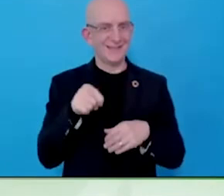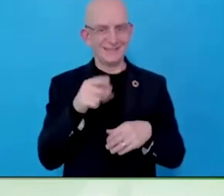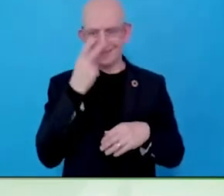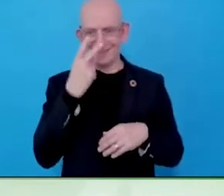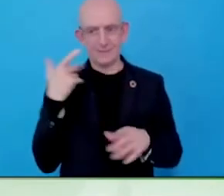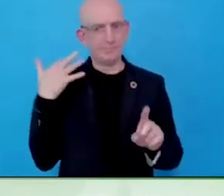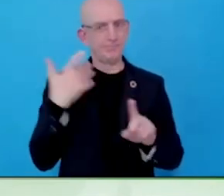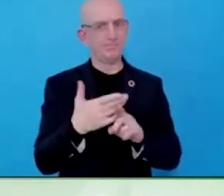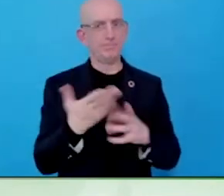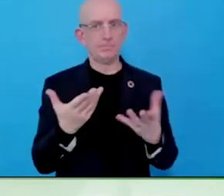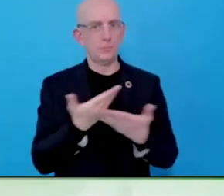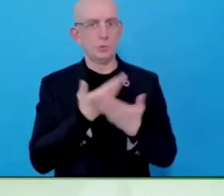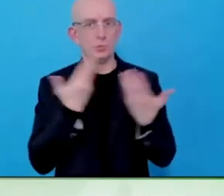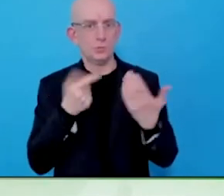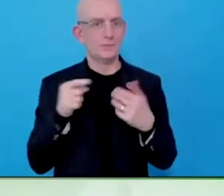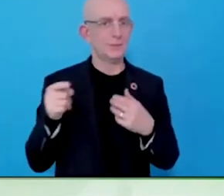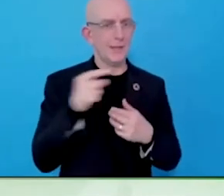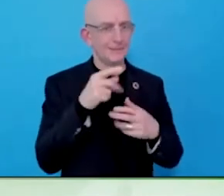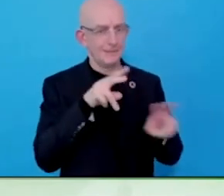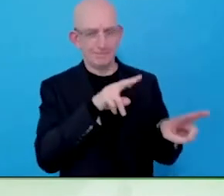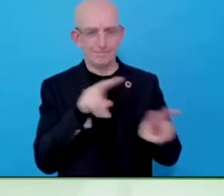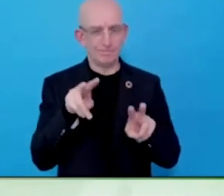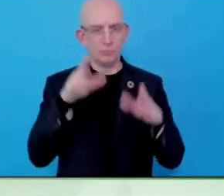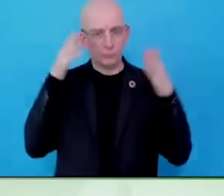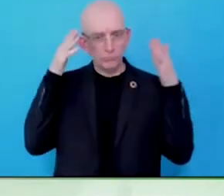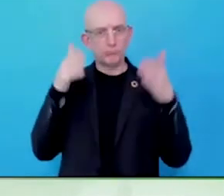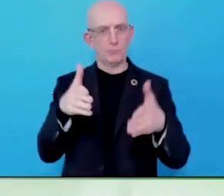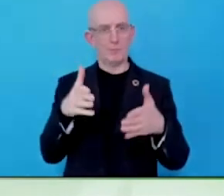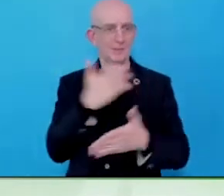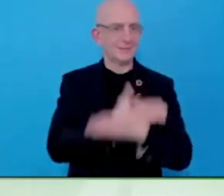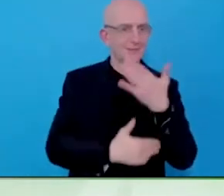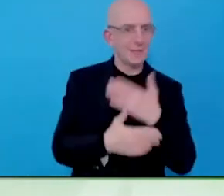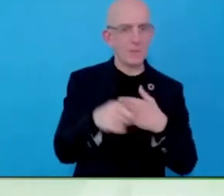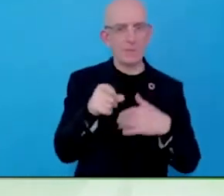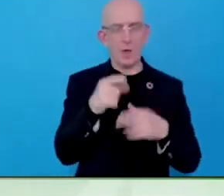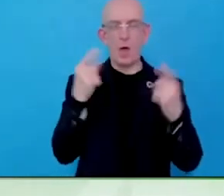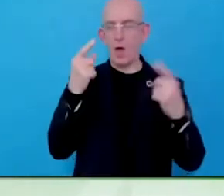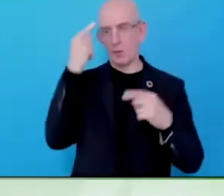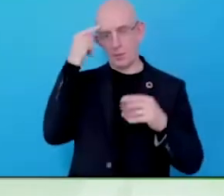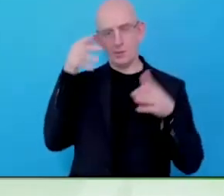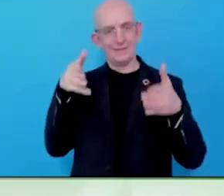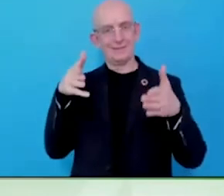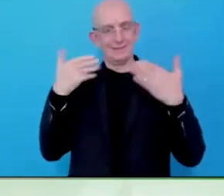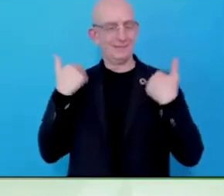We are talking about building the business confidence of the disability community while building the disability conference of the